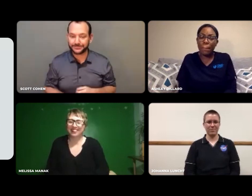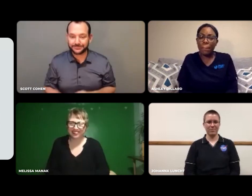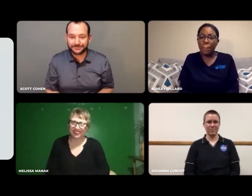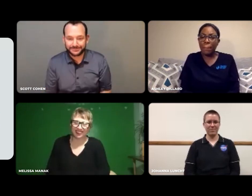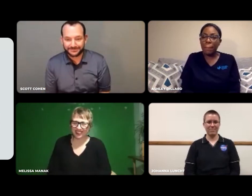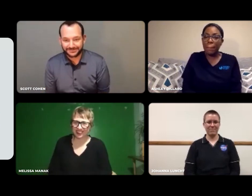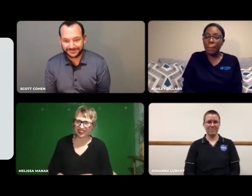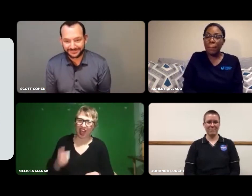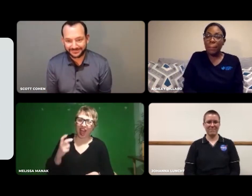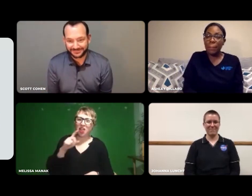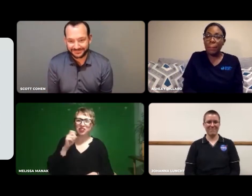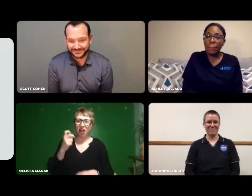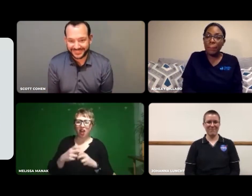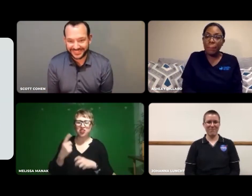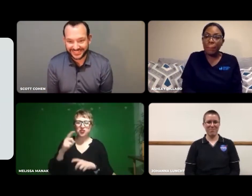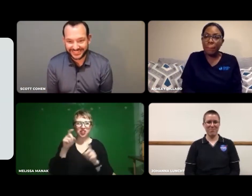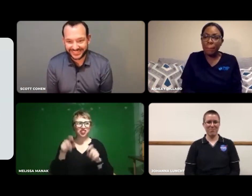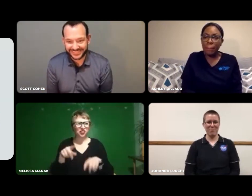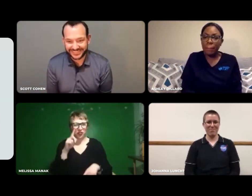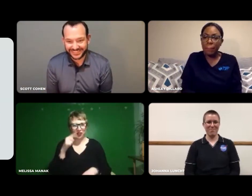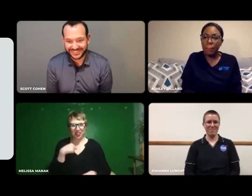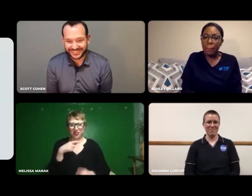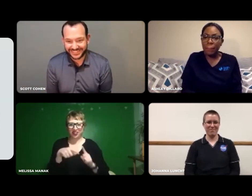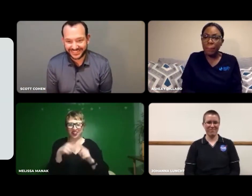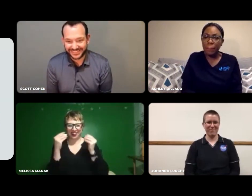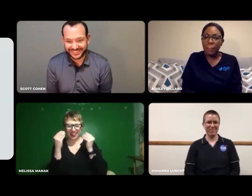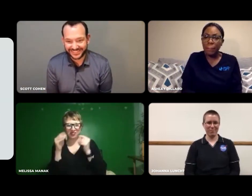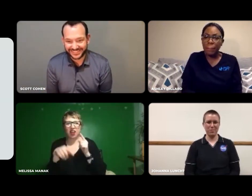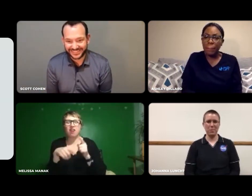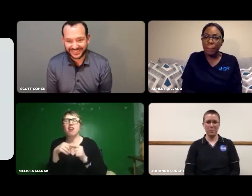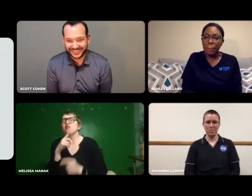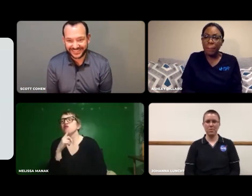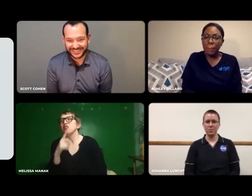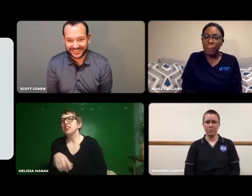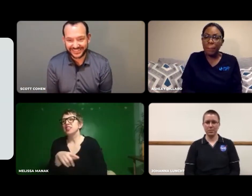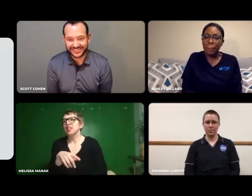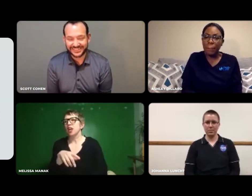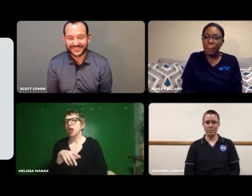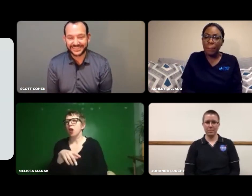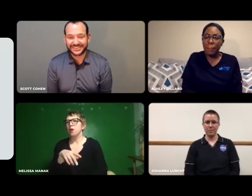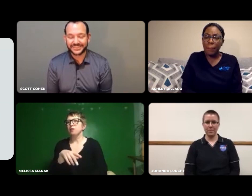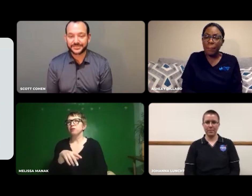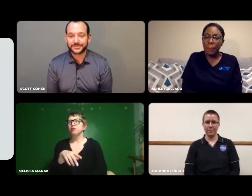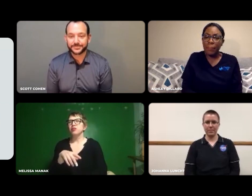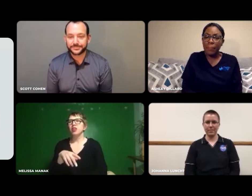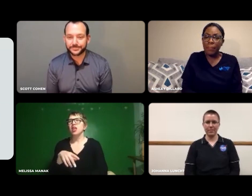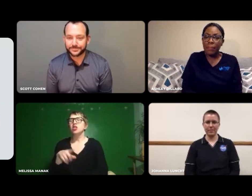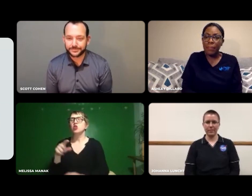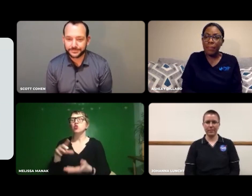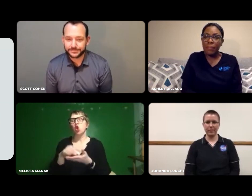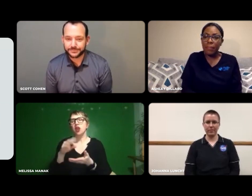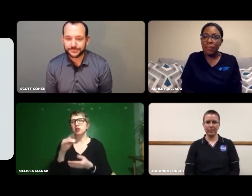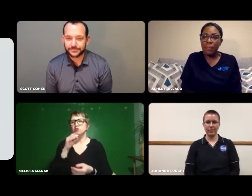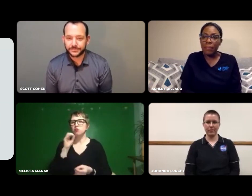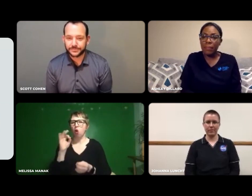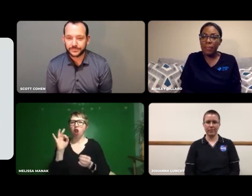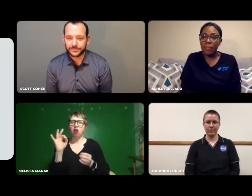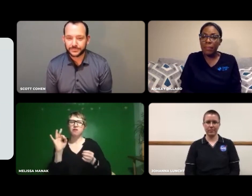That's a tough question. I really have to think about that one.